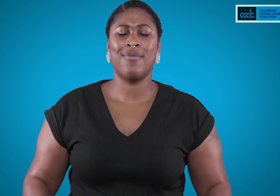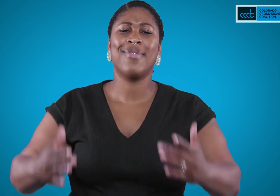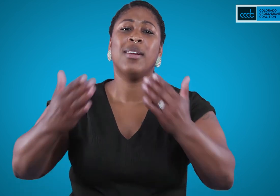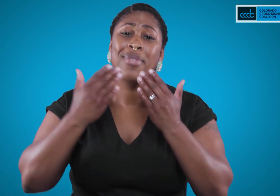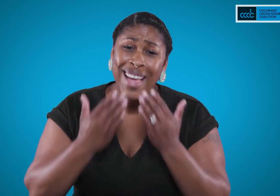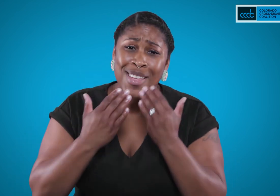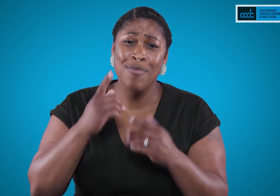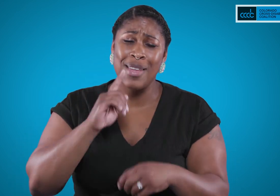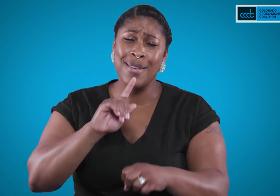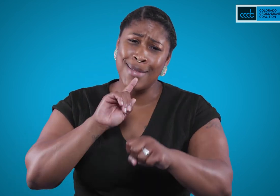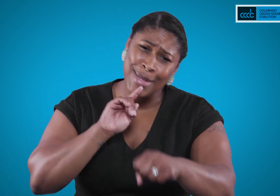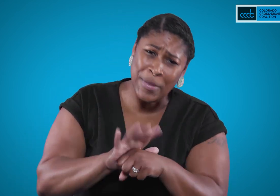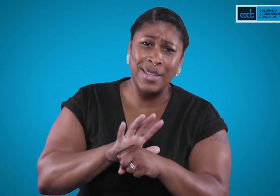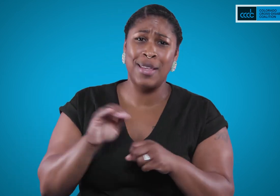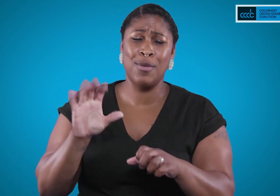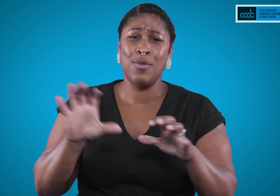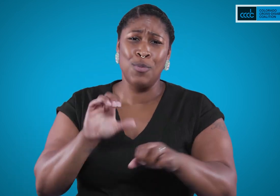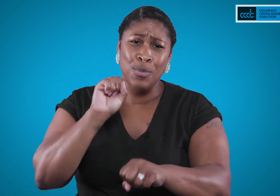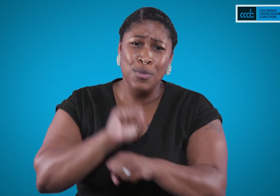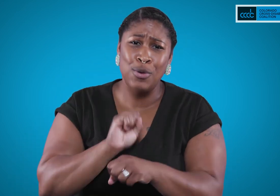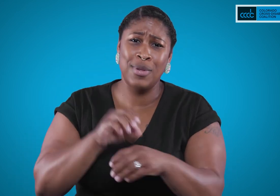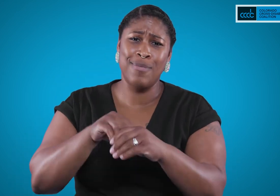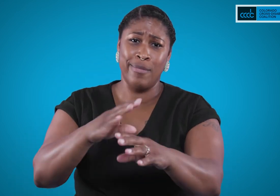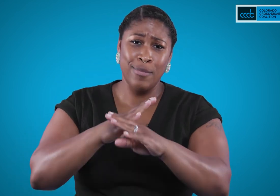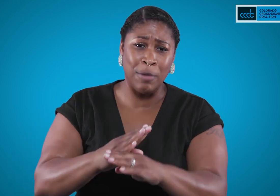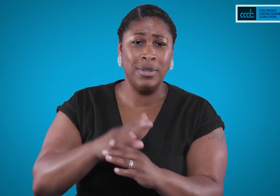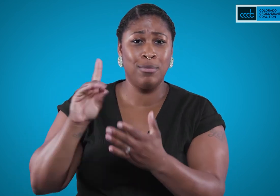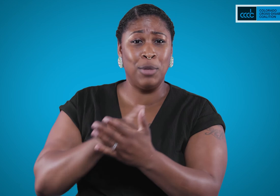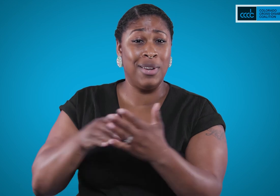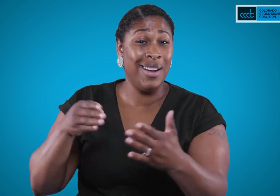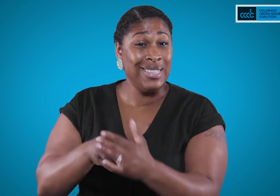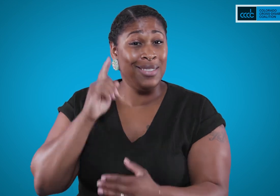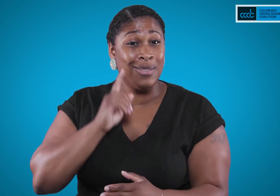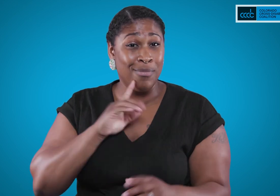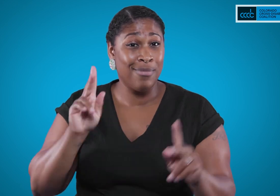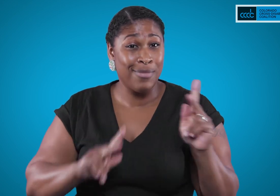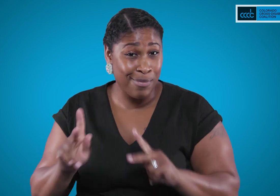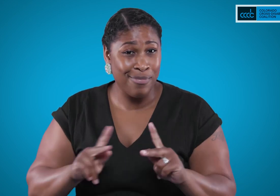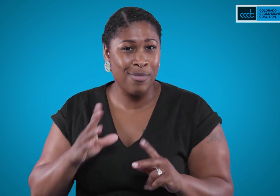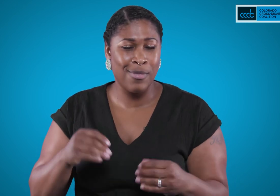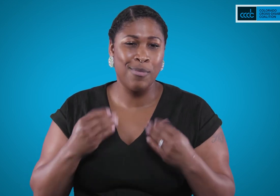We thank you for committing your time and doing the work in preventing discrimination against deaf people